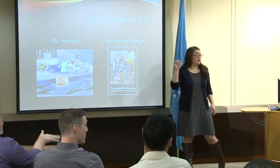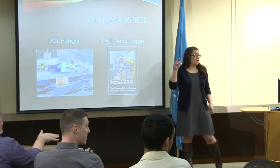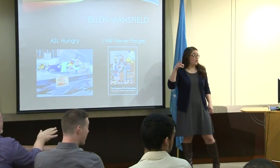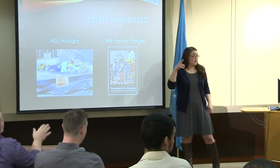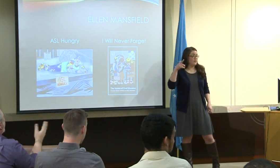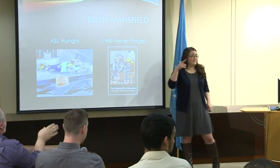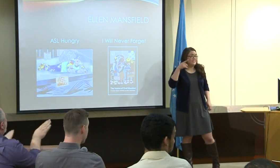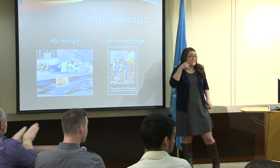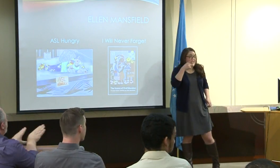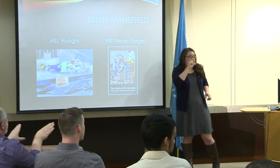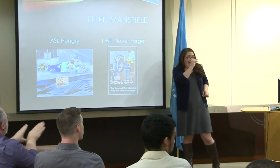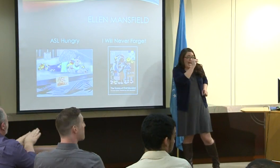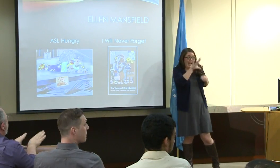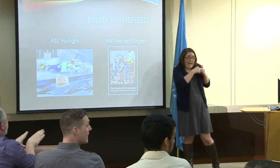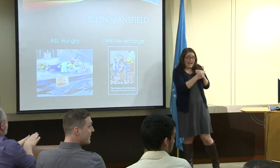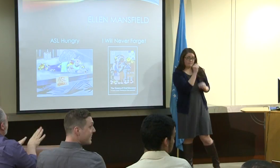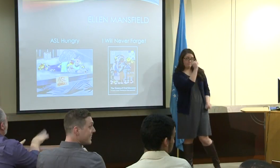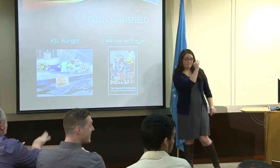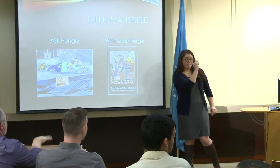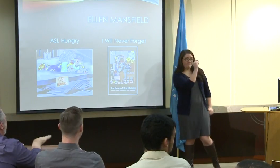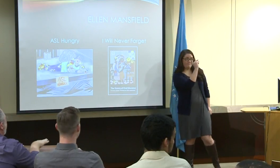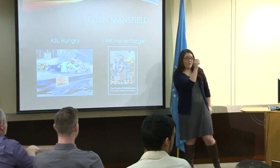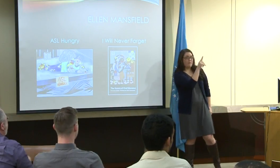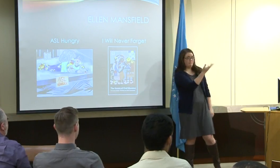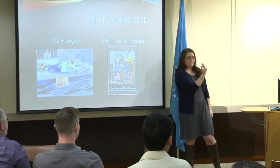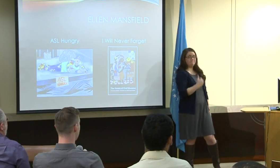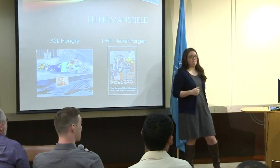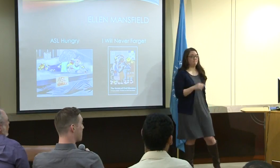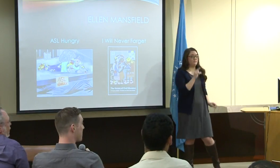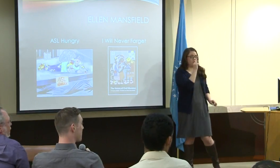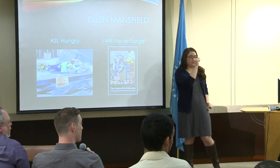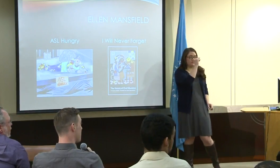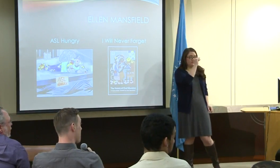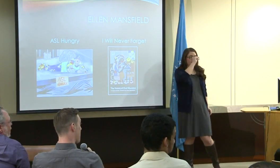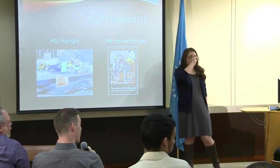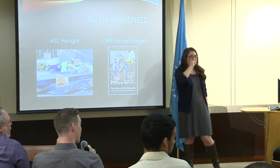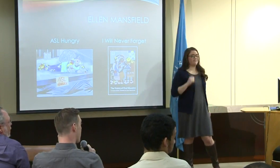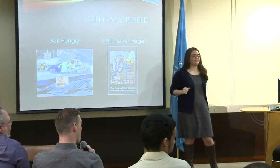We got an applause -- So we need to close.